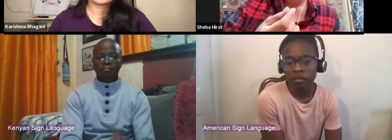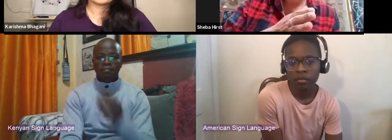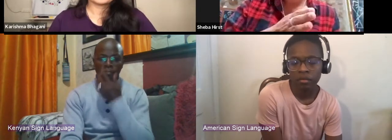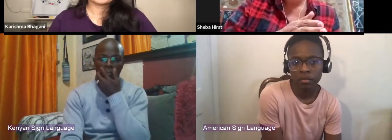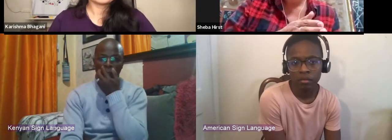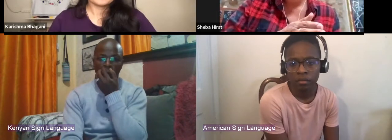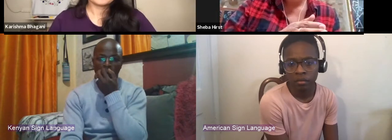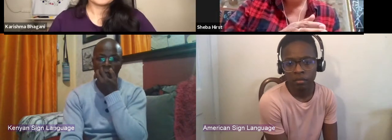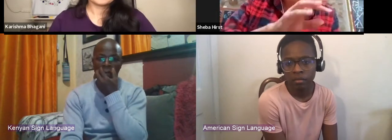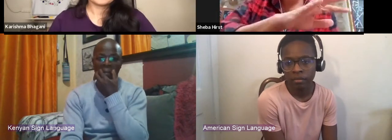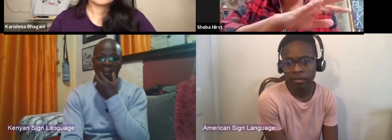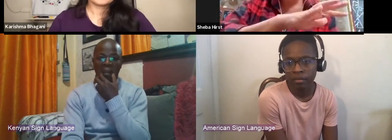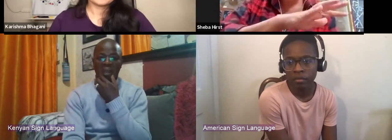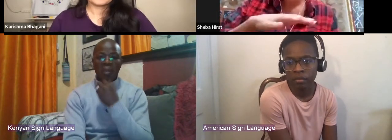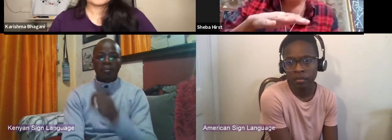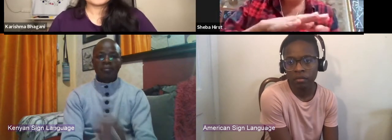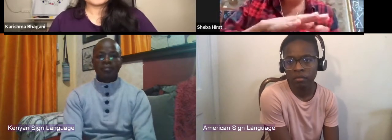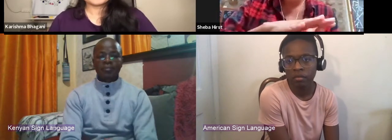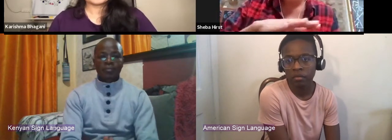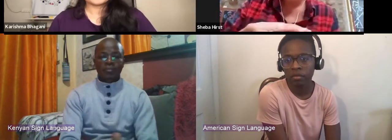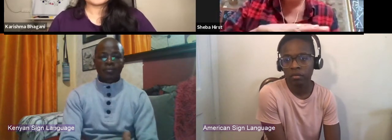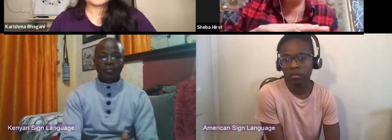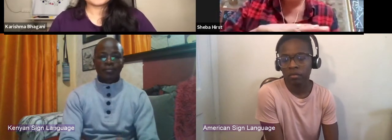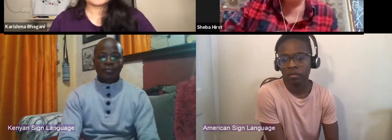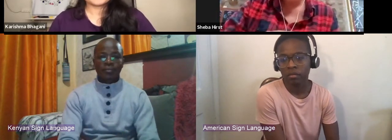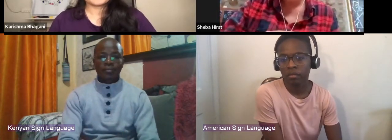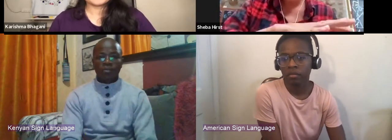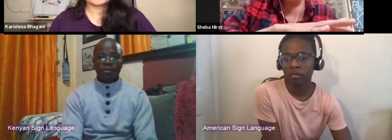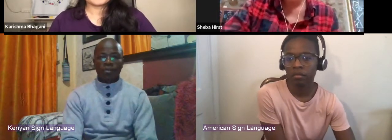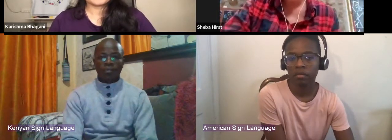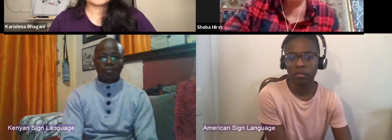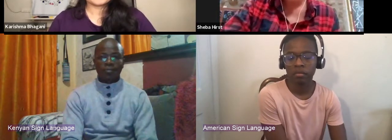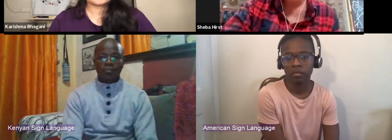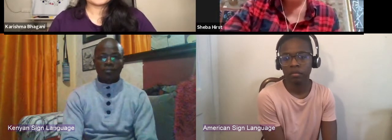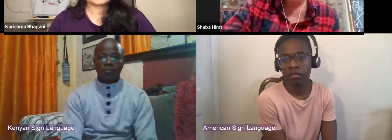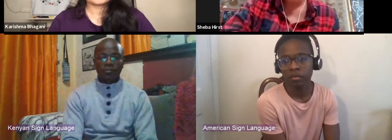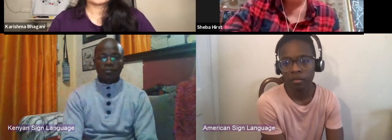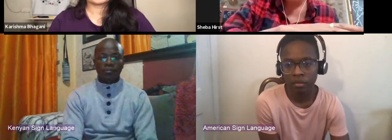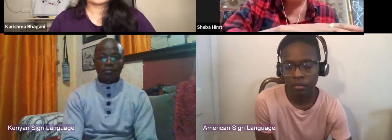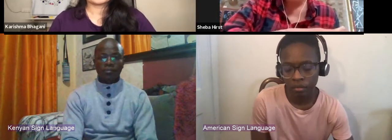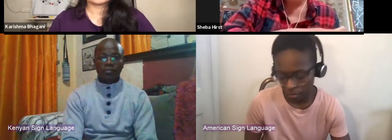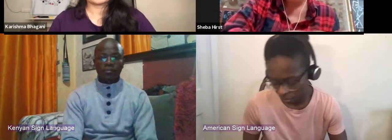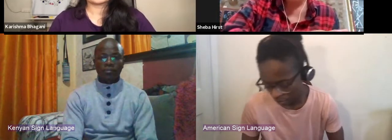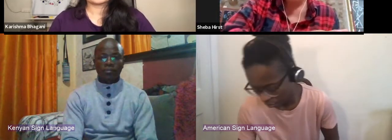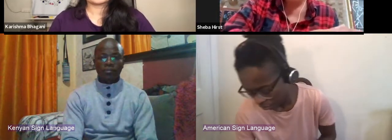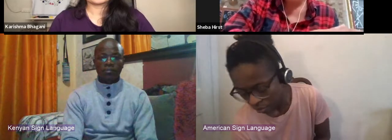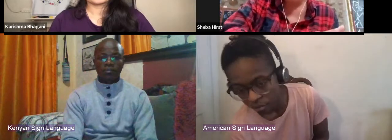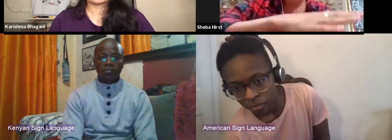Now, the theater in Kenya still lives in schools but in very much part